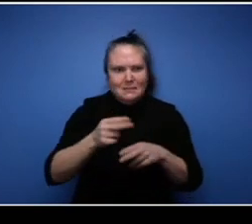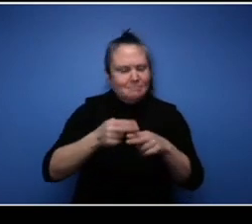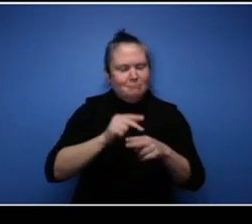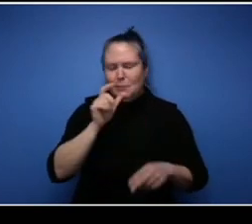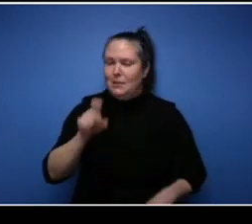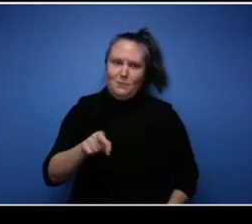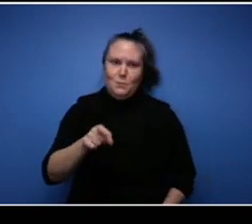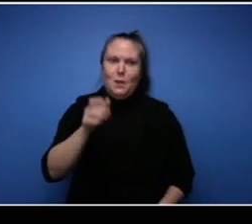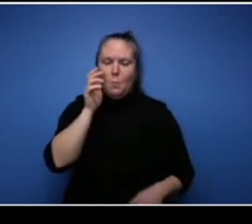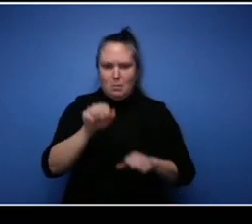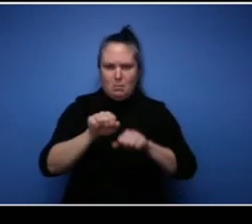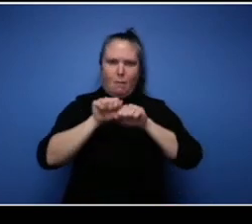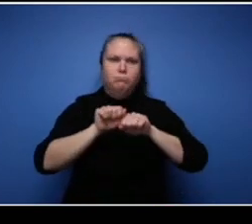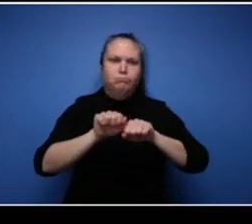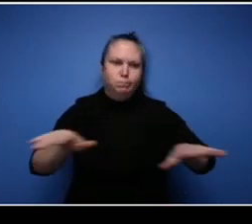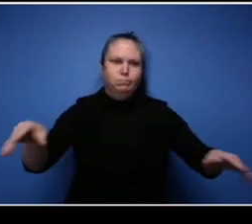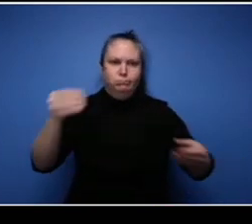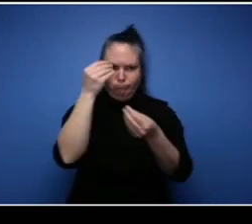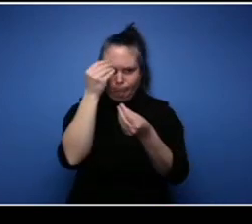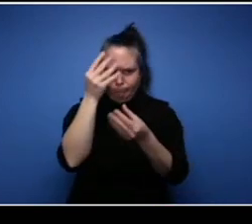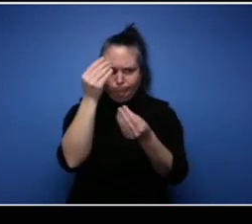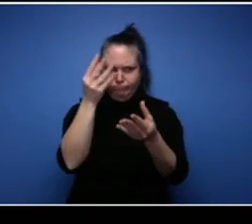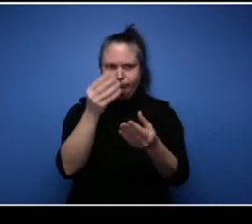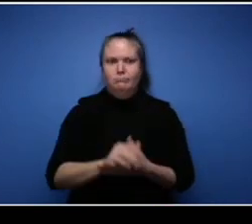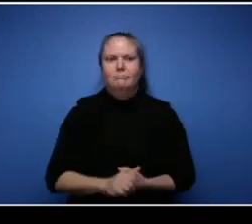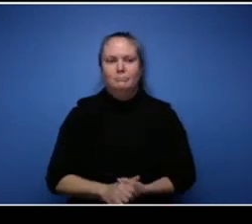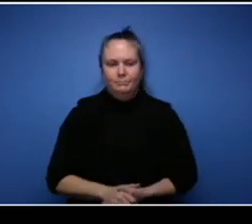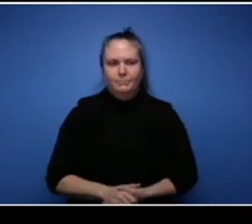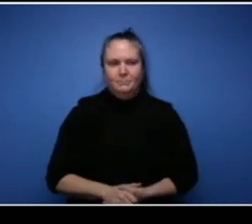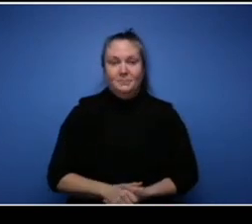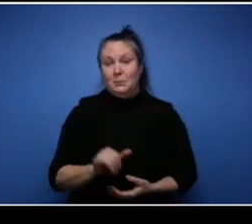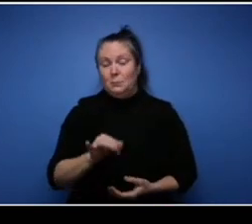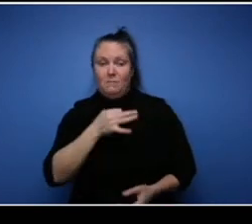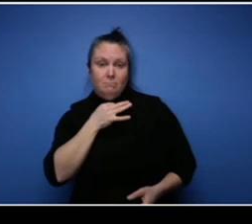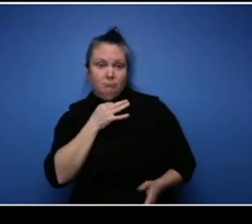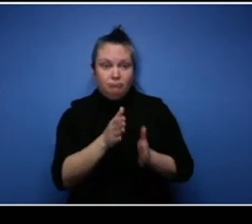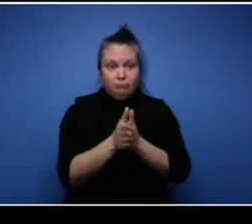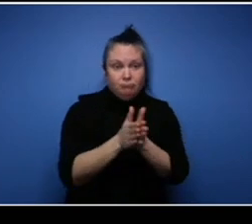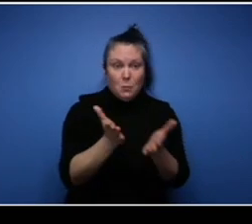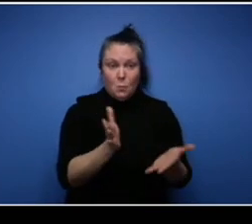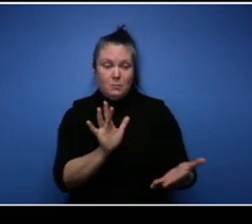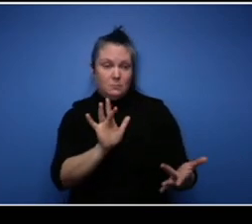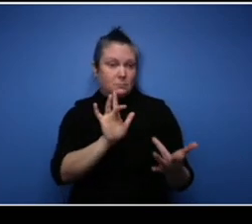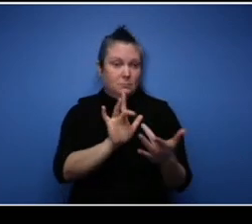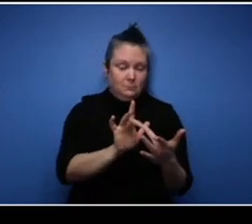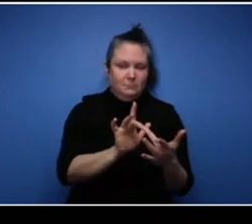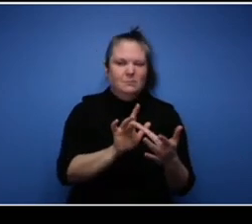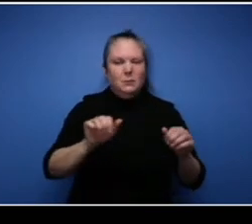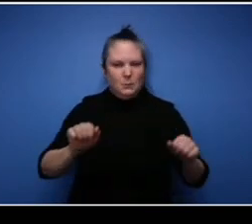to reach out to each entrepreneur after if you'd like. Tia, where can we hear and learn